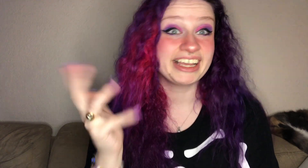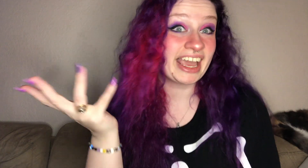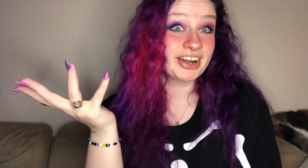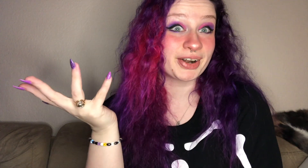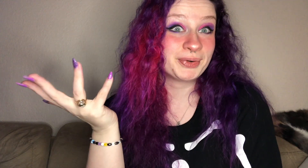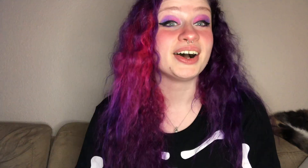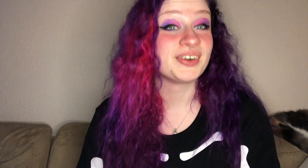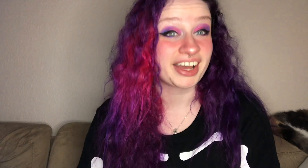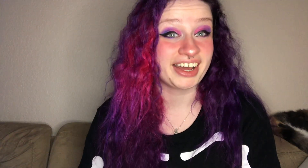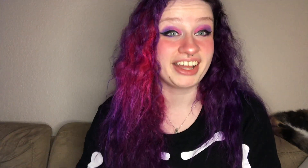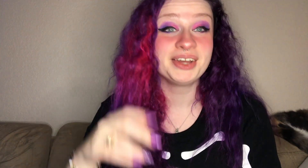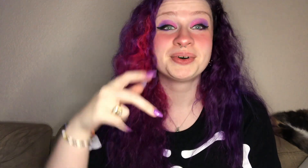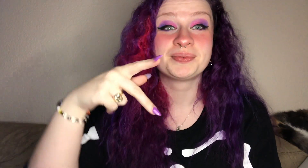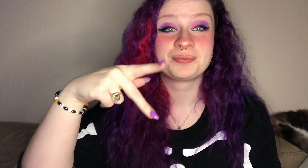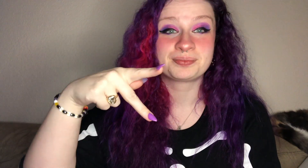gator okay